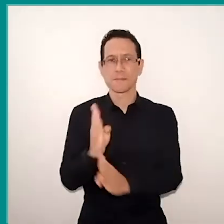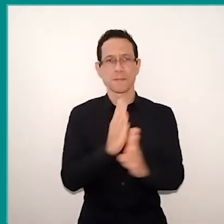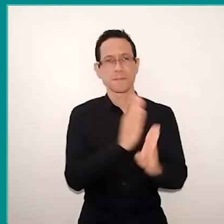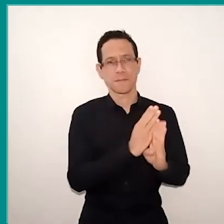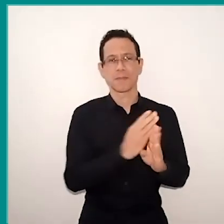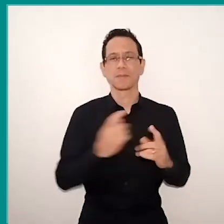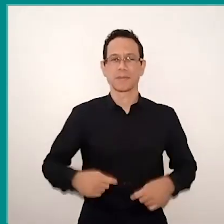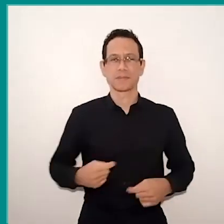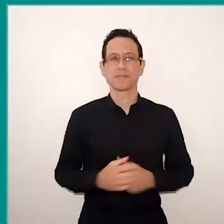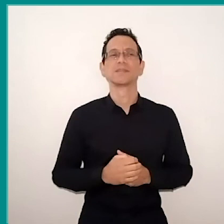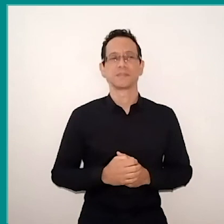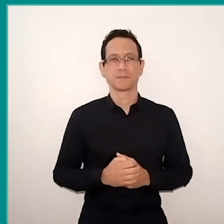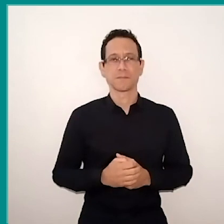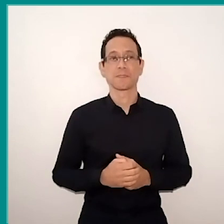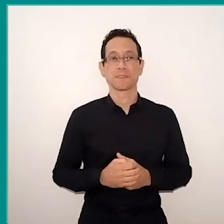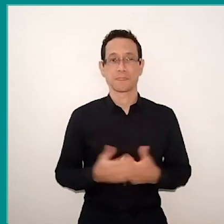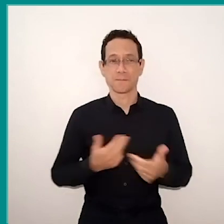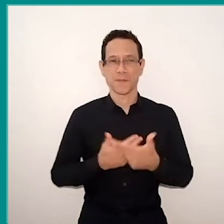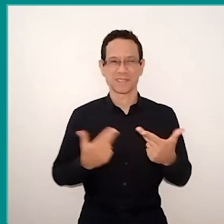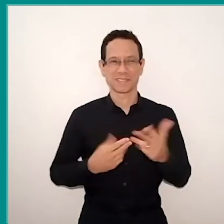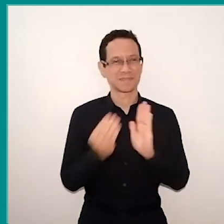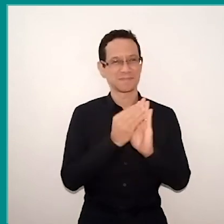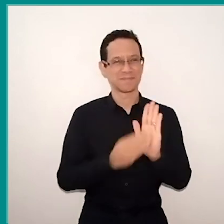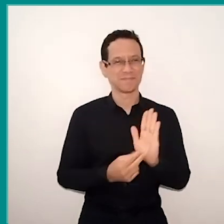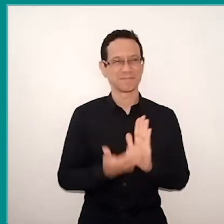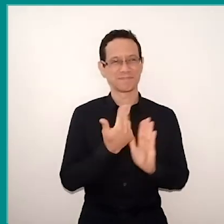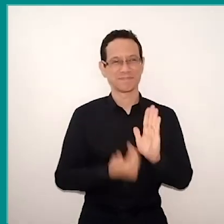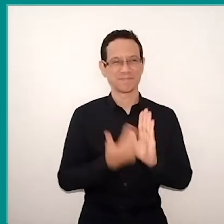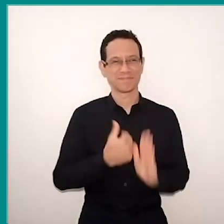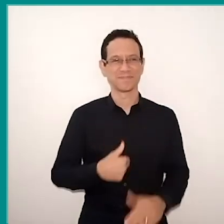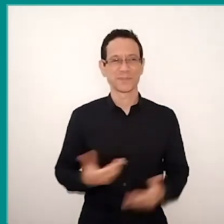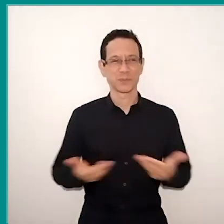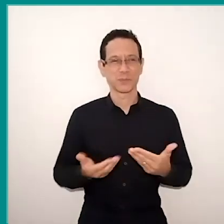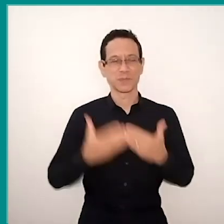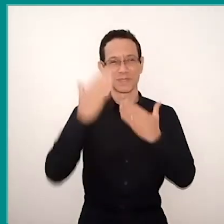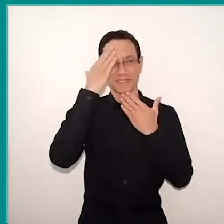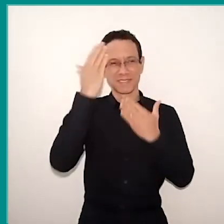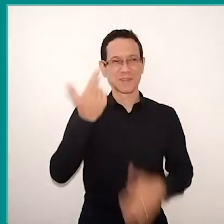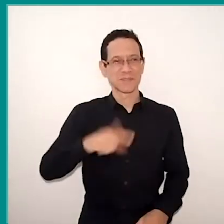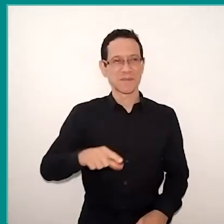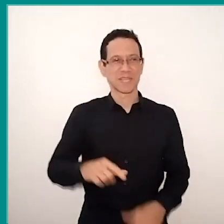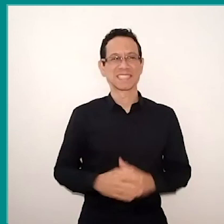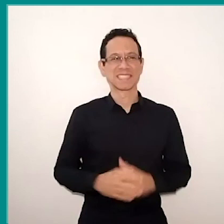So these were today's records. I thank you once again for the opportunity